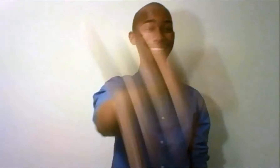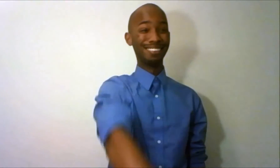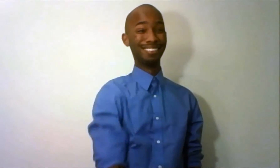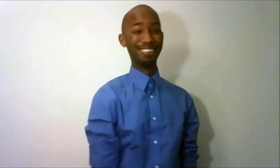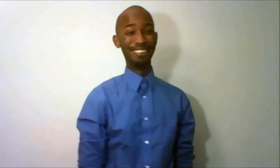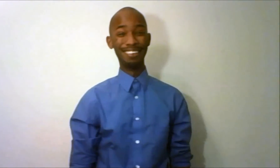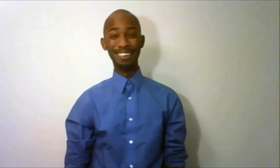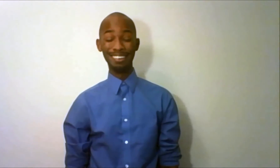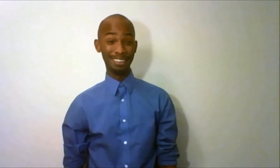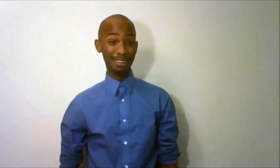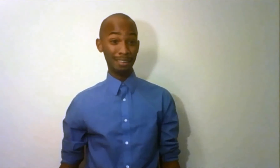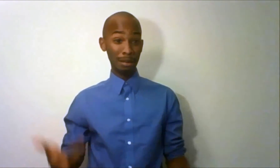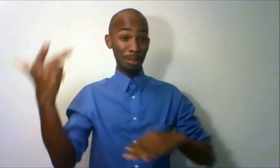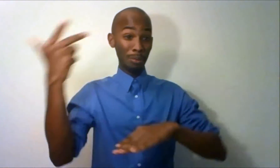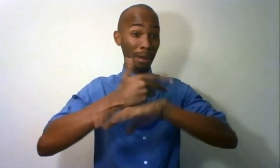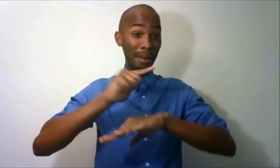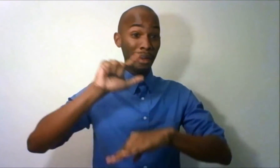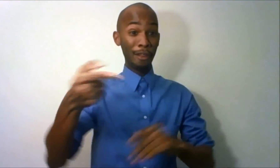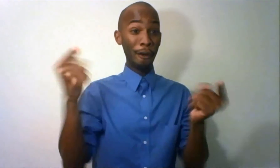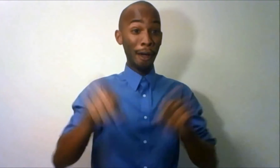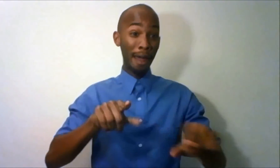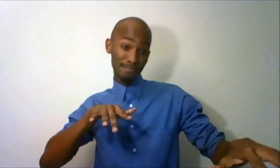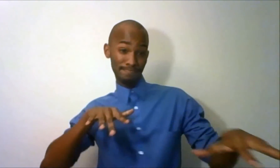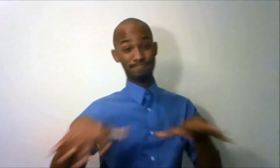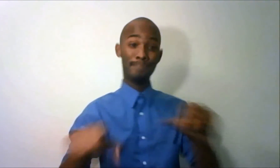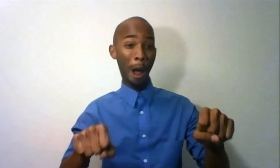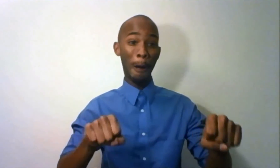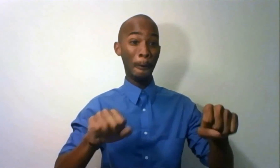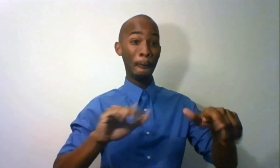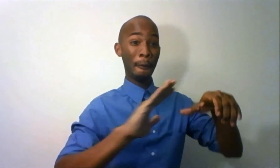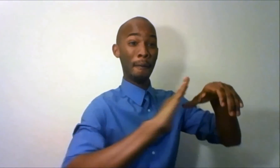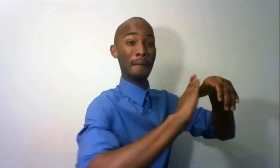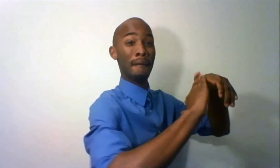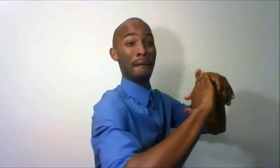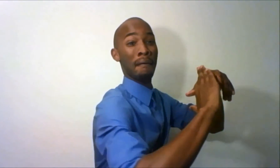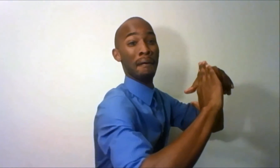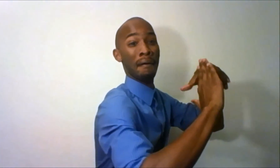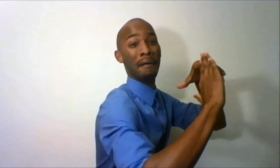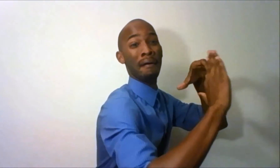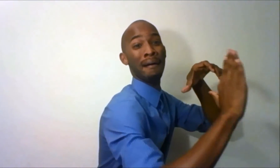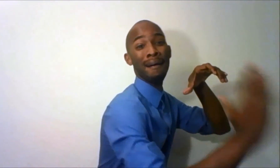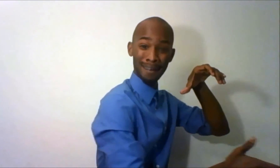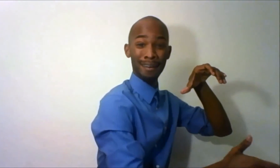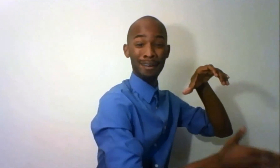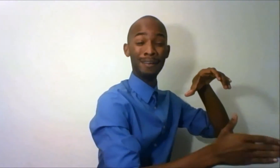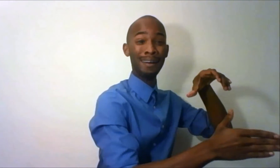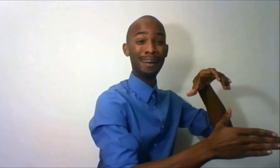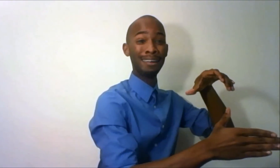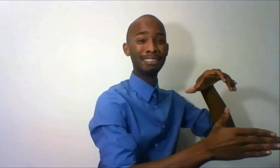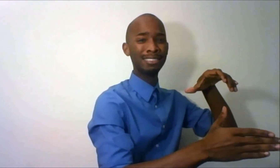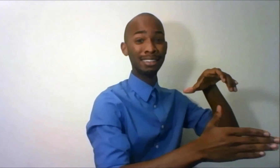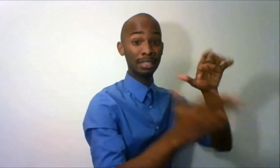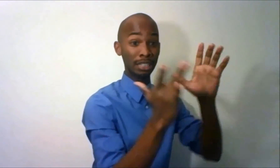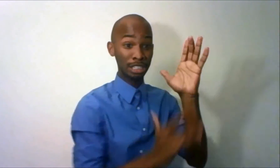The ground began to shake The stone was rolled away